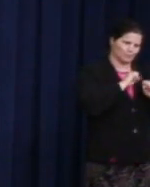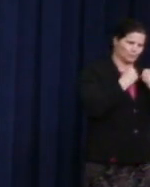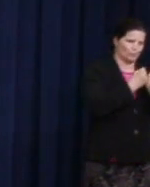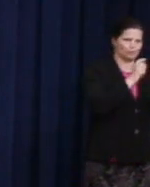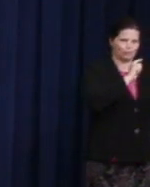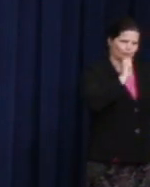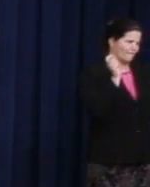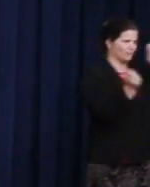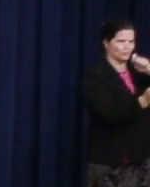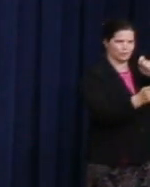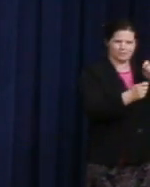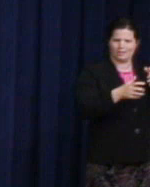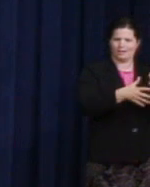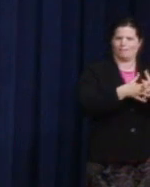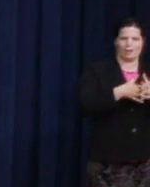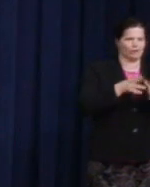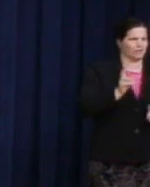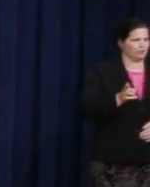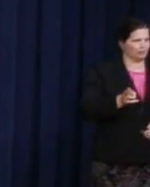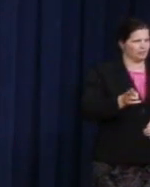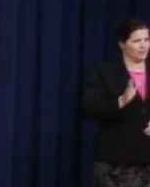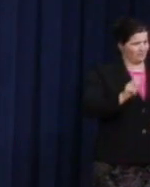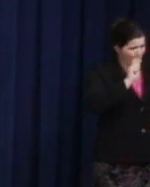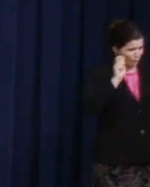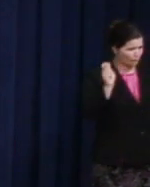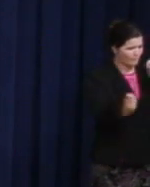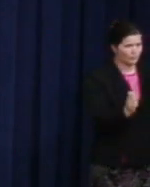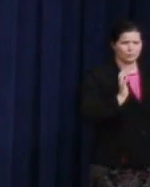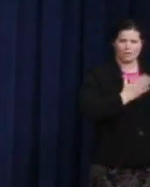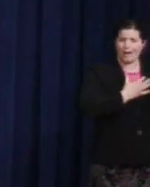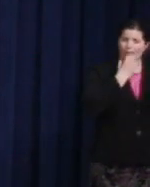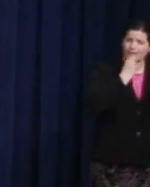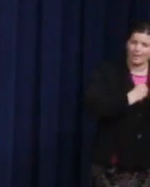It was a revolution of values and ideas that